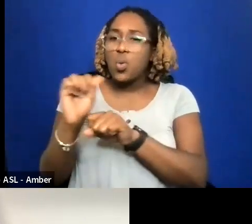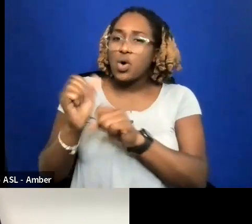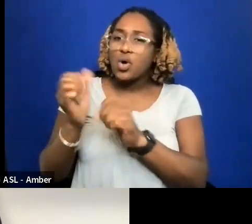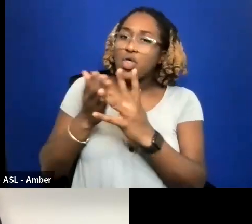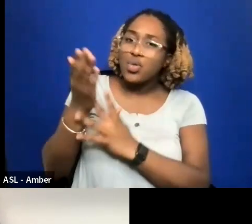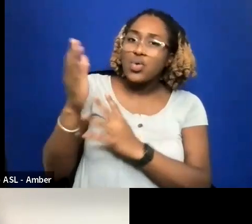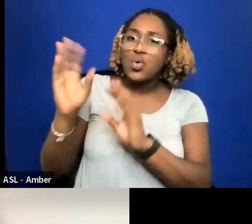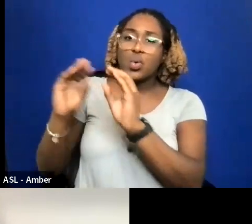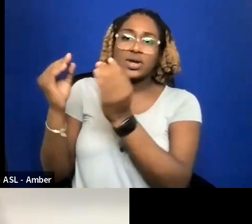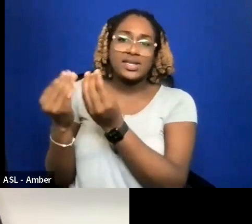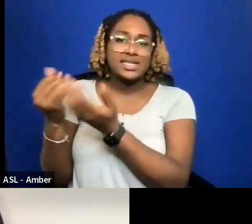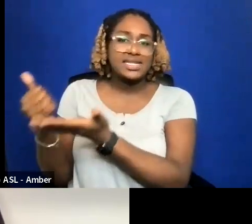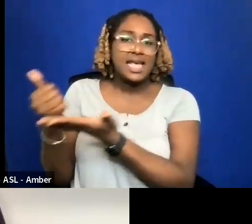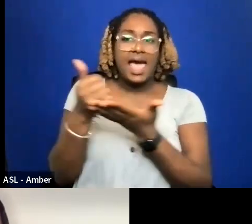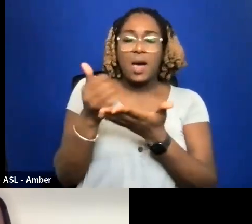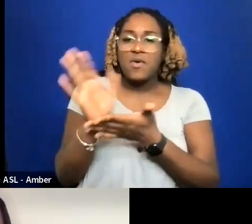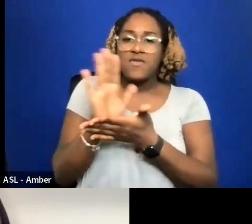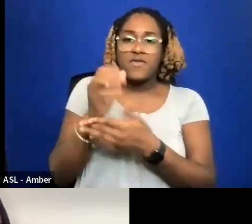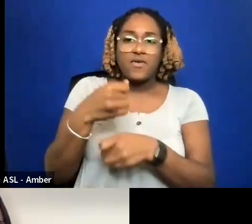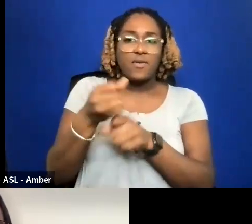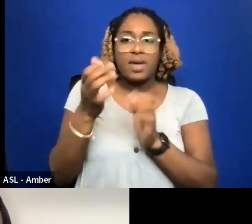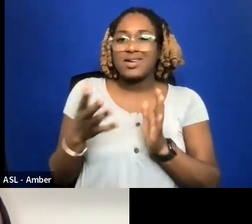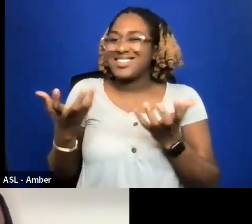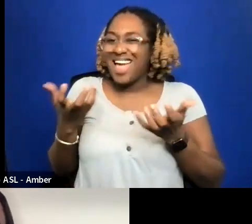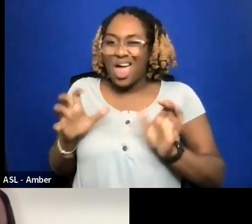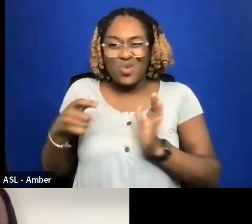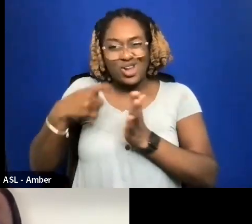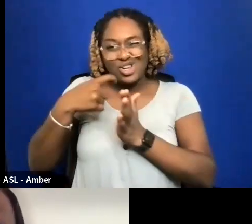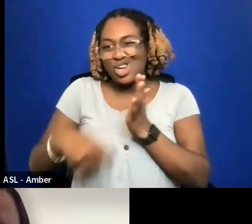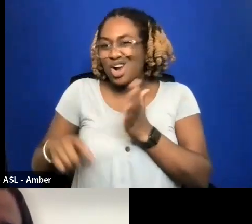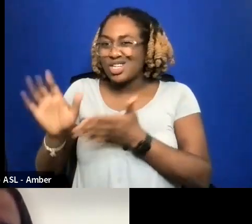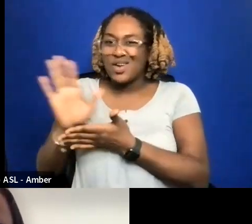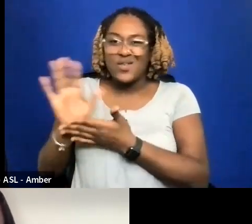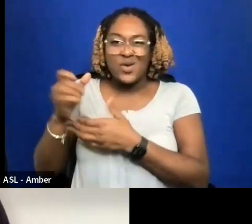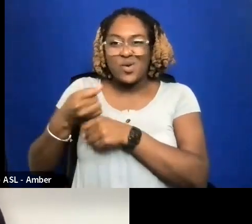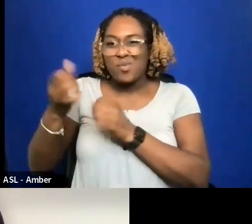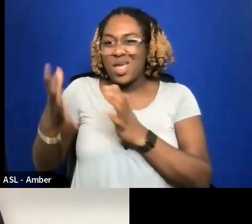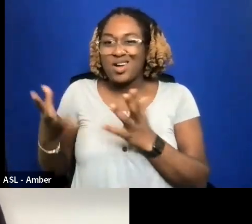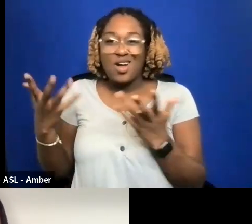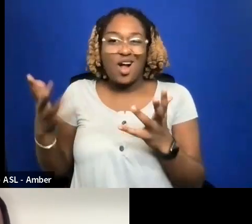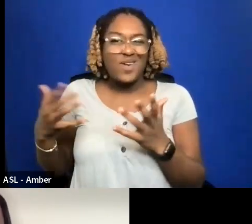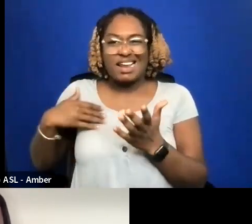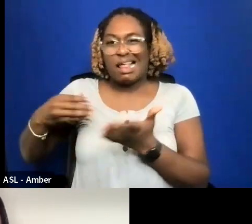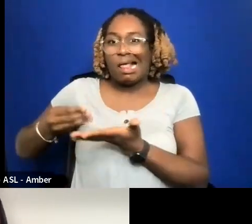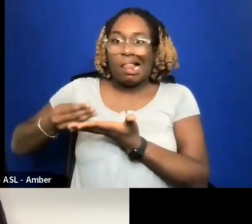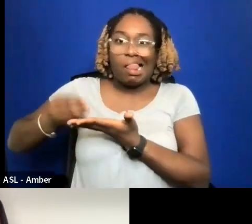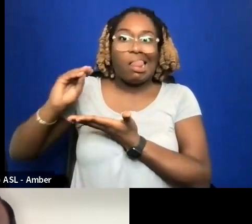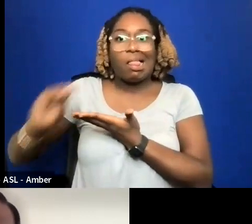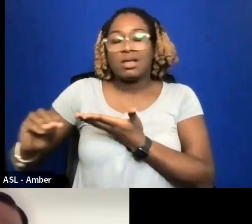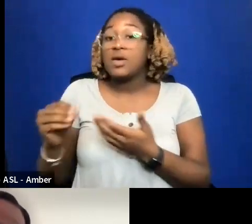WANT TO CHARGE FILMMAKER S MORE THAN THEY GET CHARGED FOR THINGS. THAT'S MY GOAL.